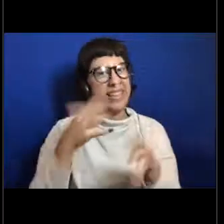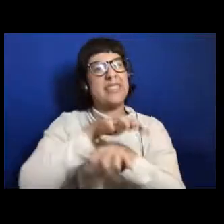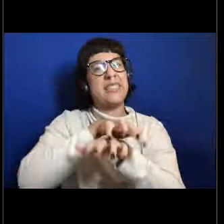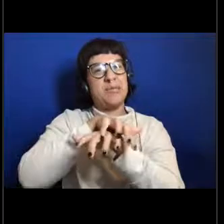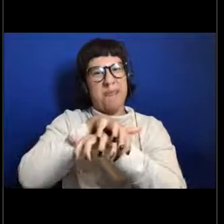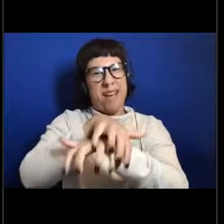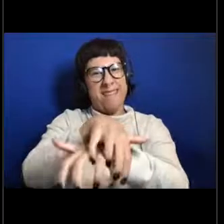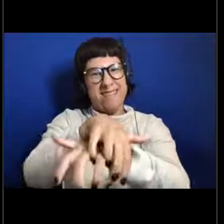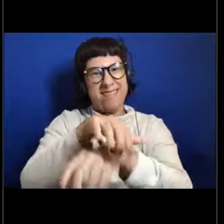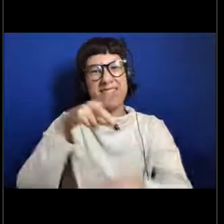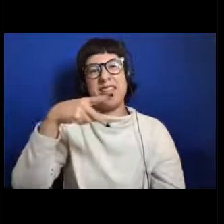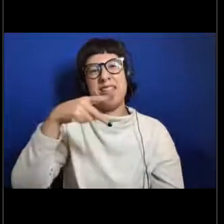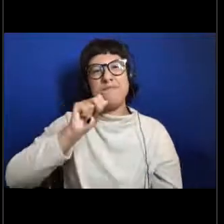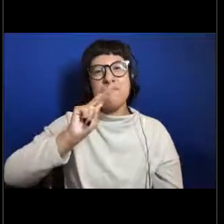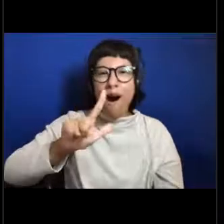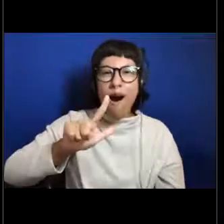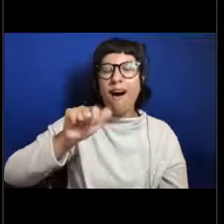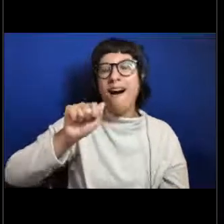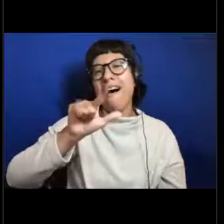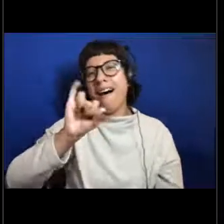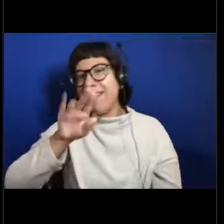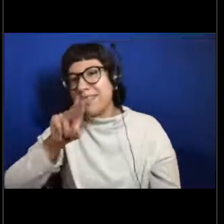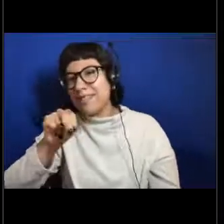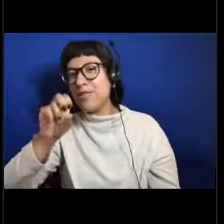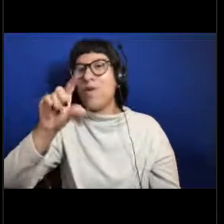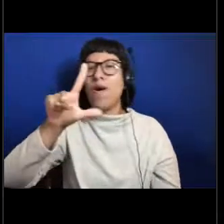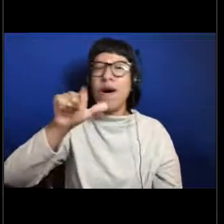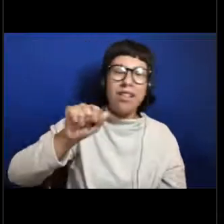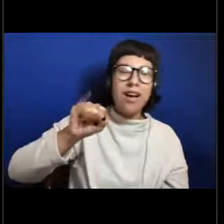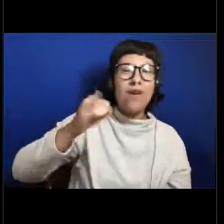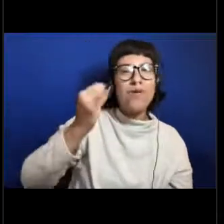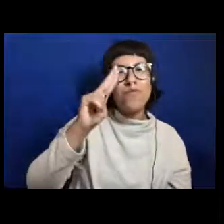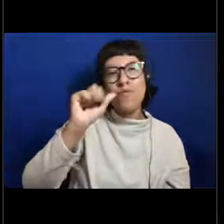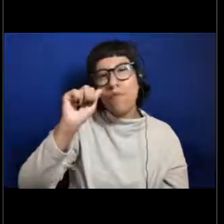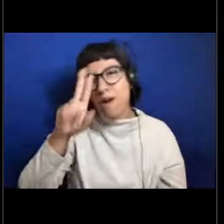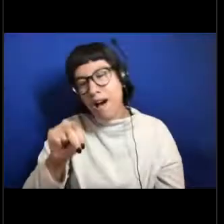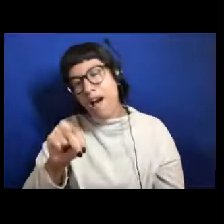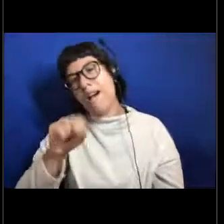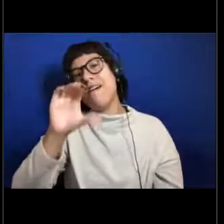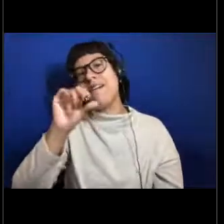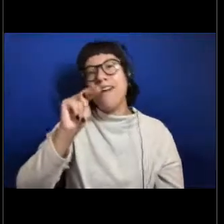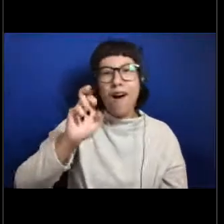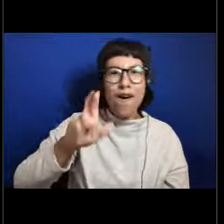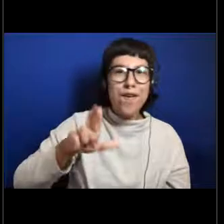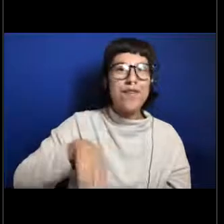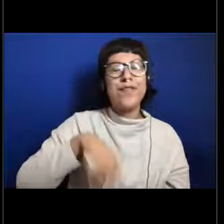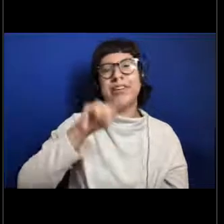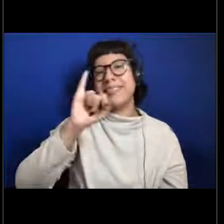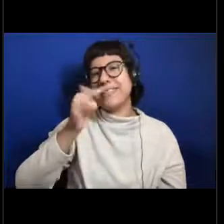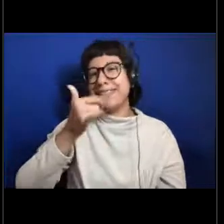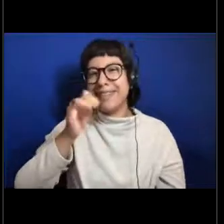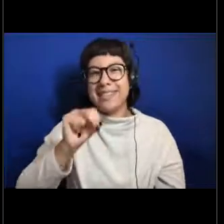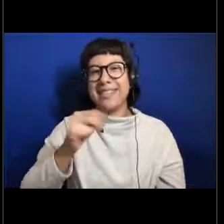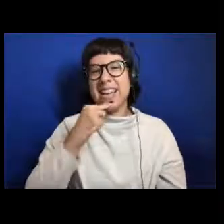Paul and Alison and Ola and Juan and Kristin and Connor and Paswell and Teagan, they all say spider.